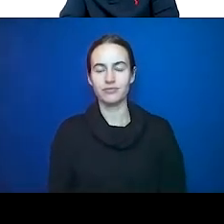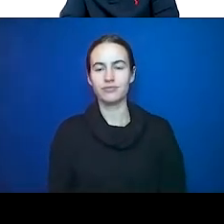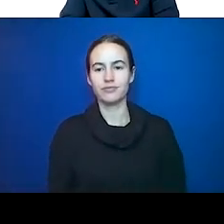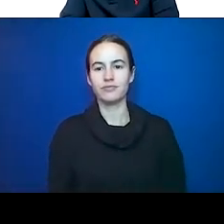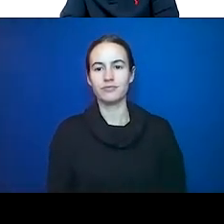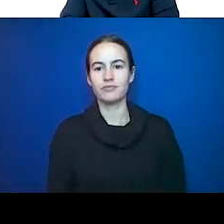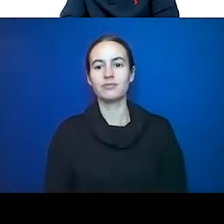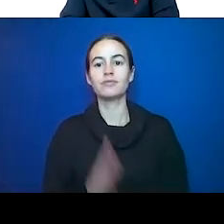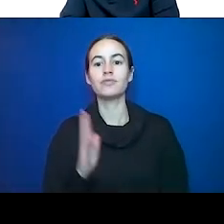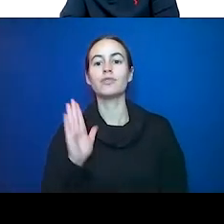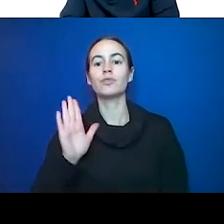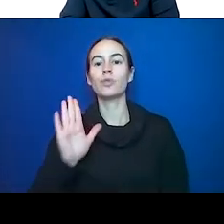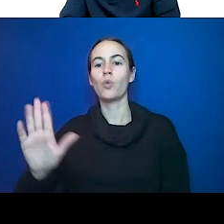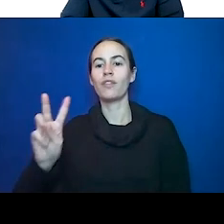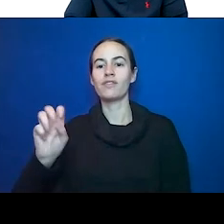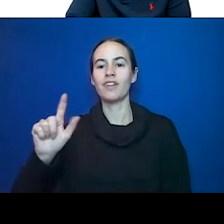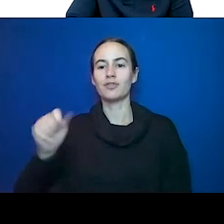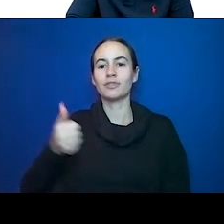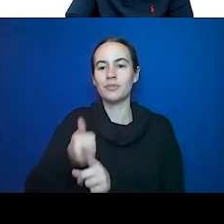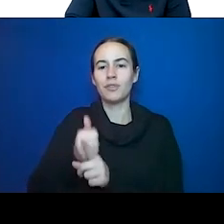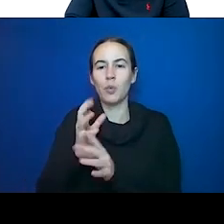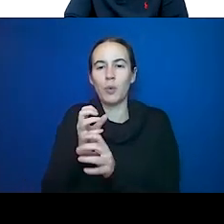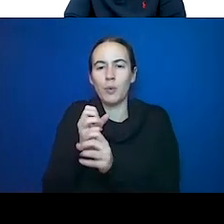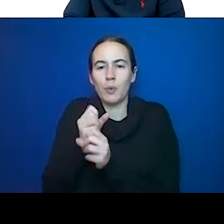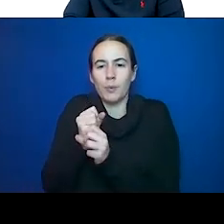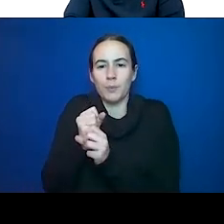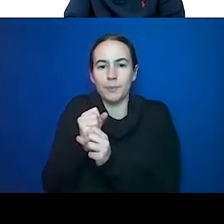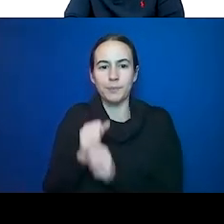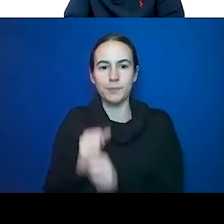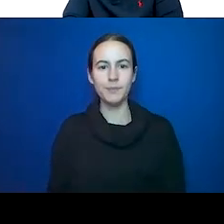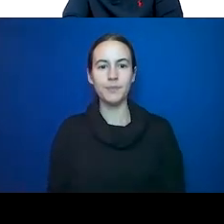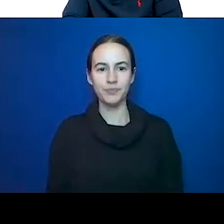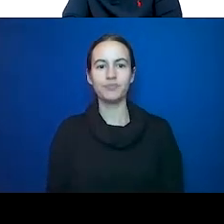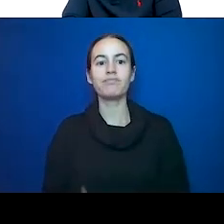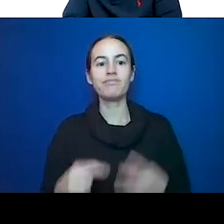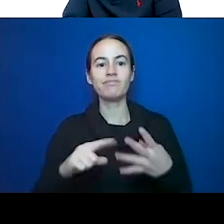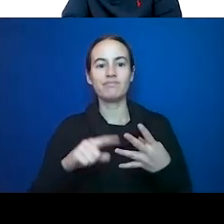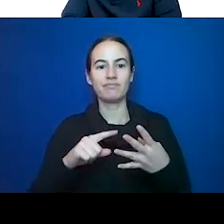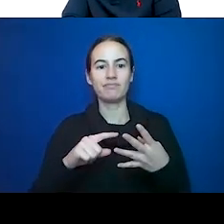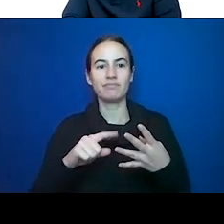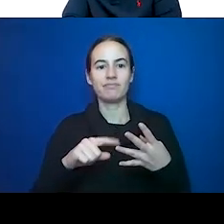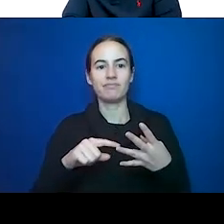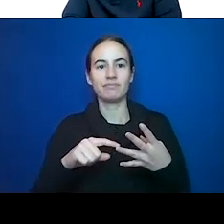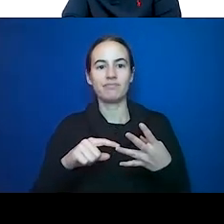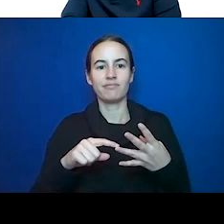also alters end heelial function which is again that inner lining that protects us. It activates I